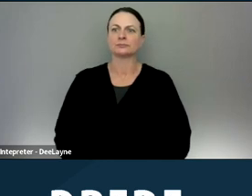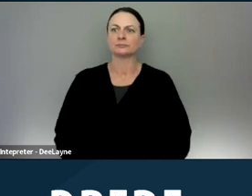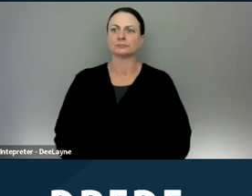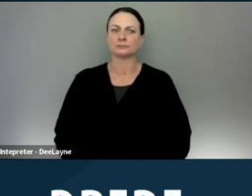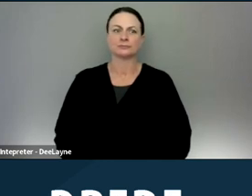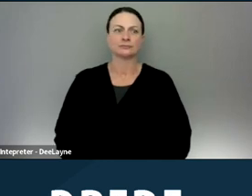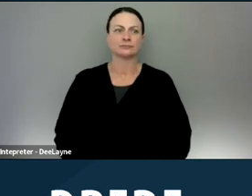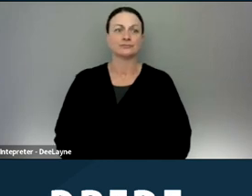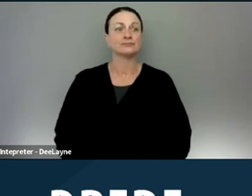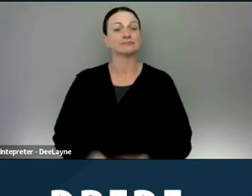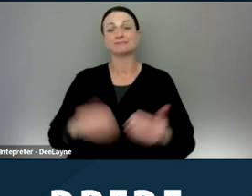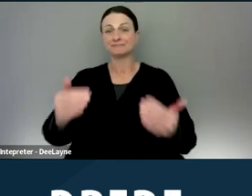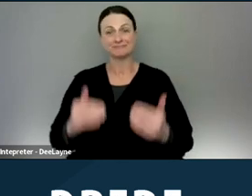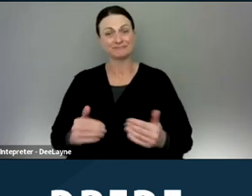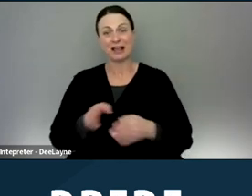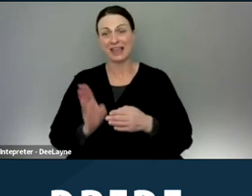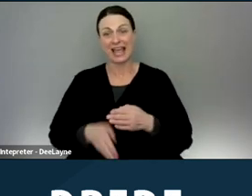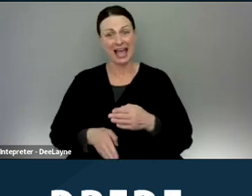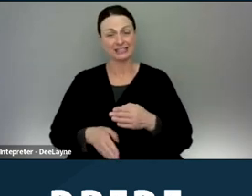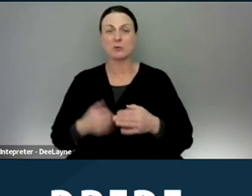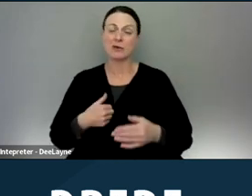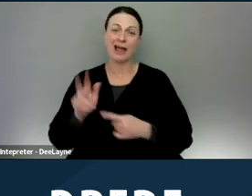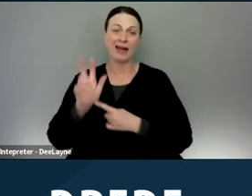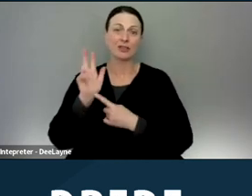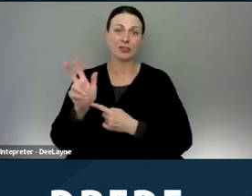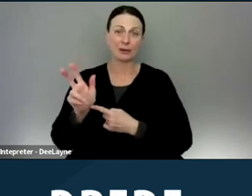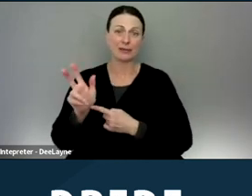So that brings us to the end. We have about three minutes